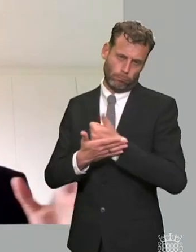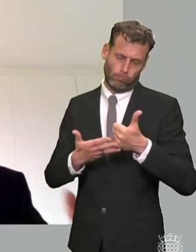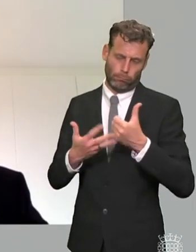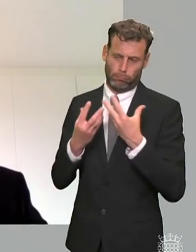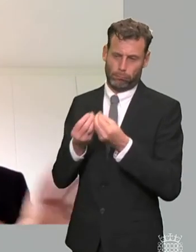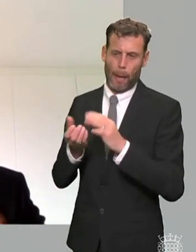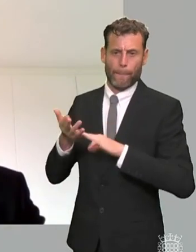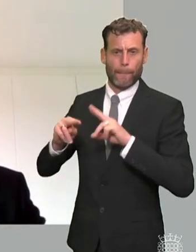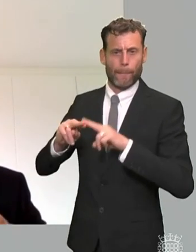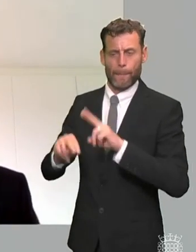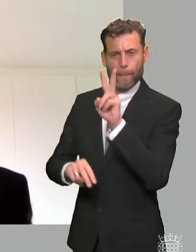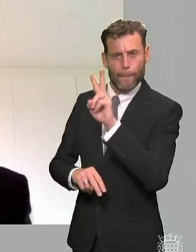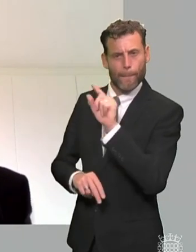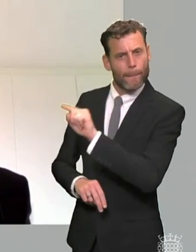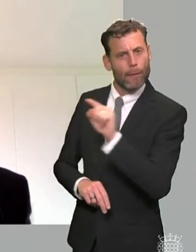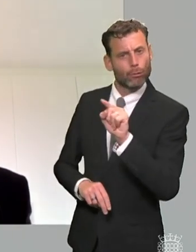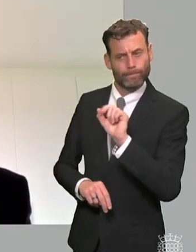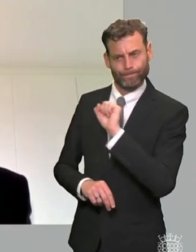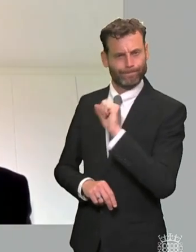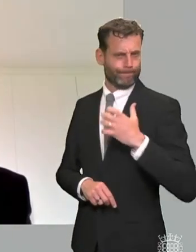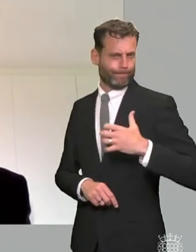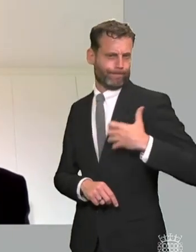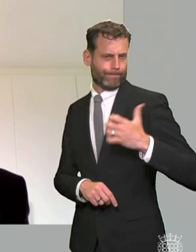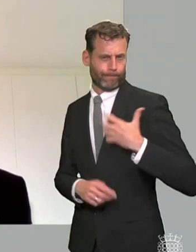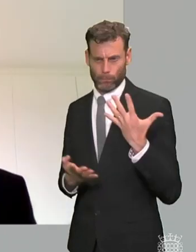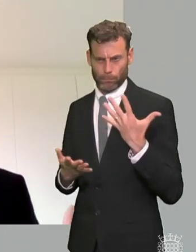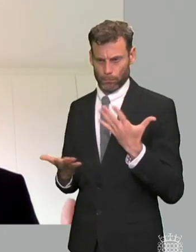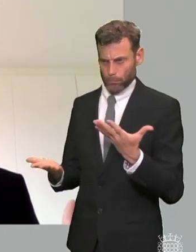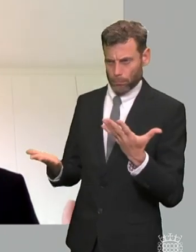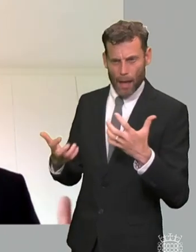the development and delivery of support for children with special educational needs